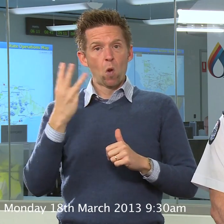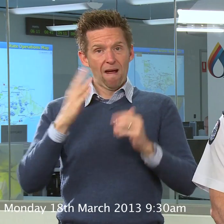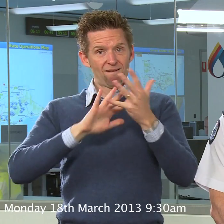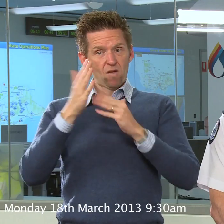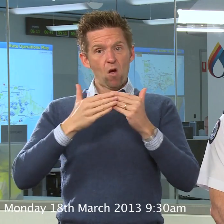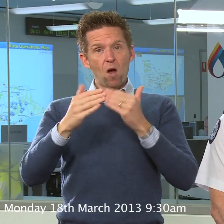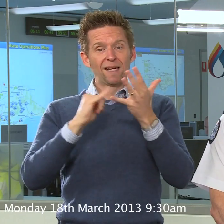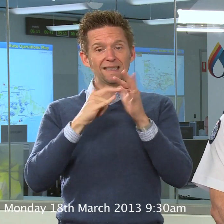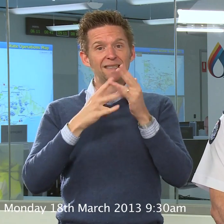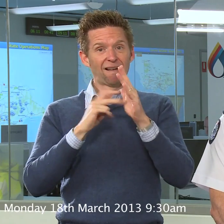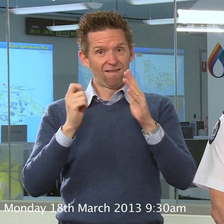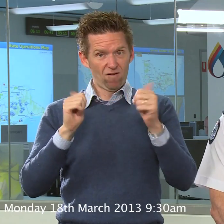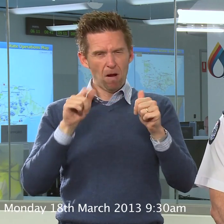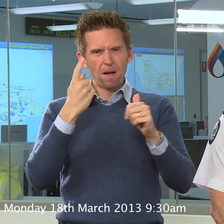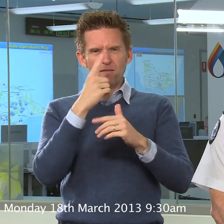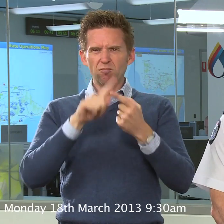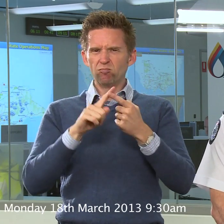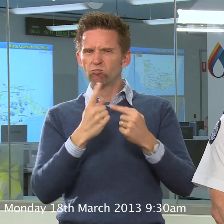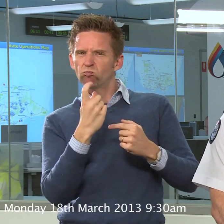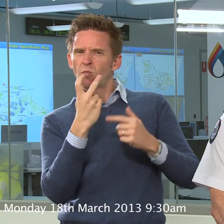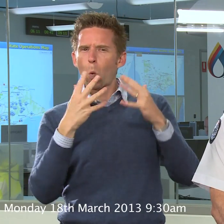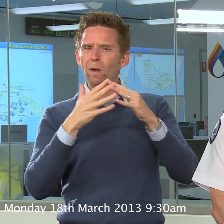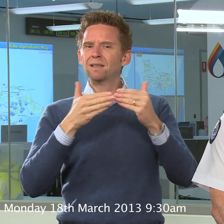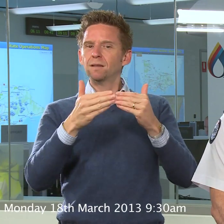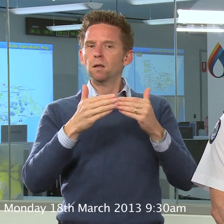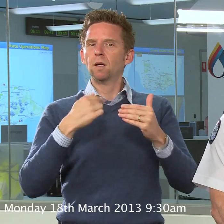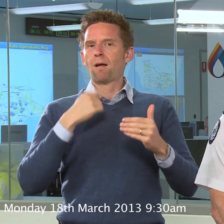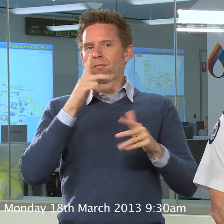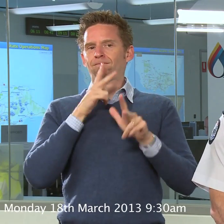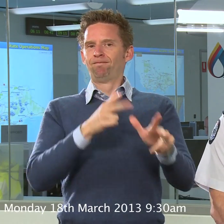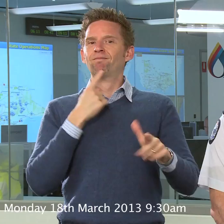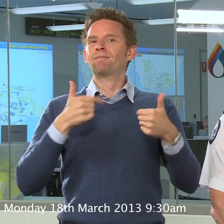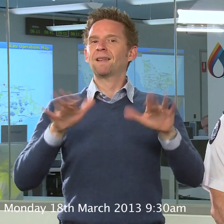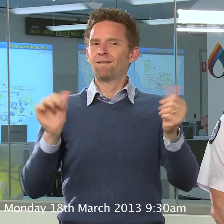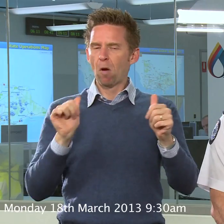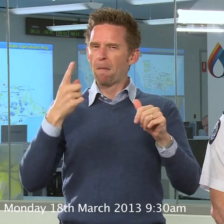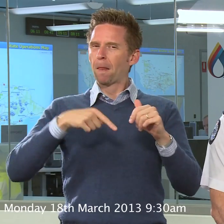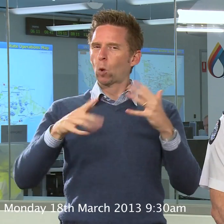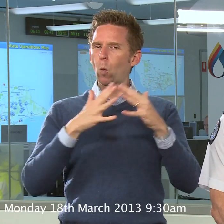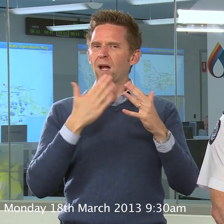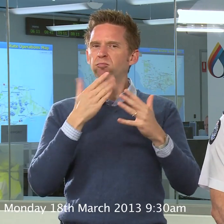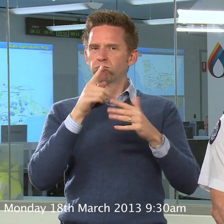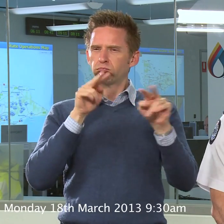to go before we’d be happy to say that it’s over, and in particular be aware of what’s happening this Wednesday and Thursday.